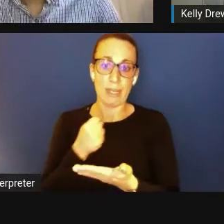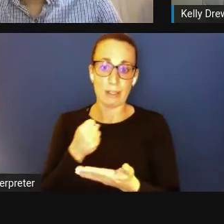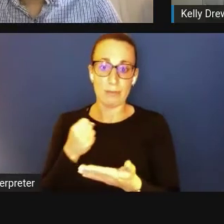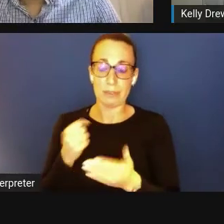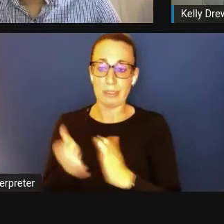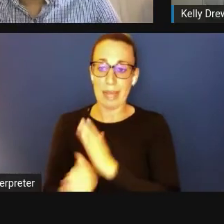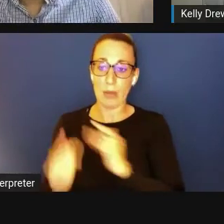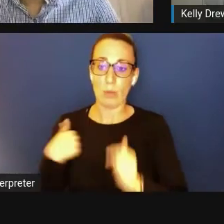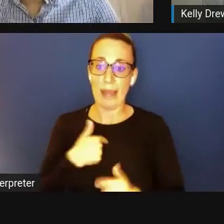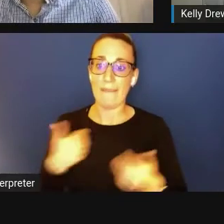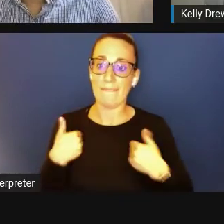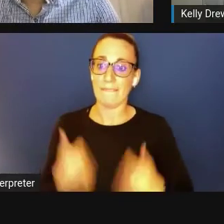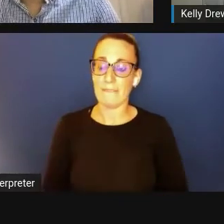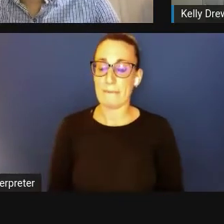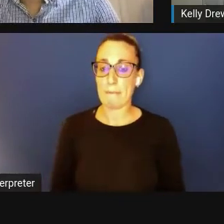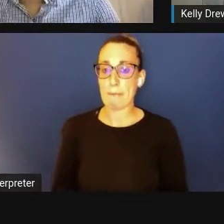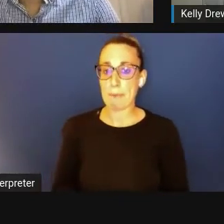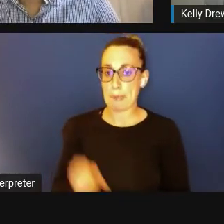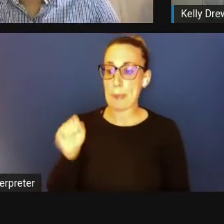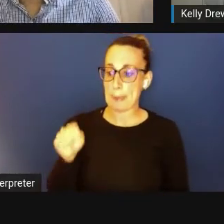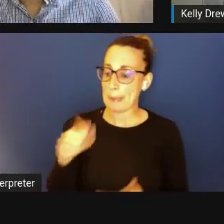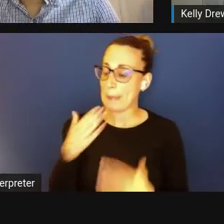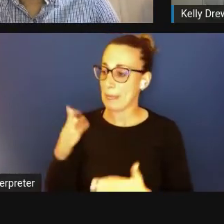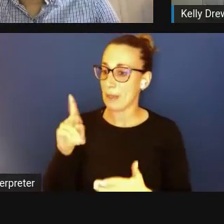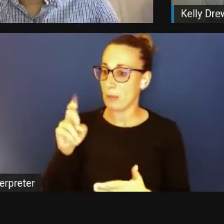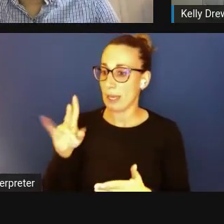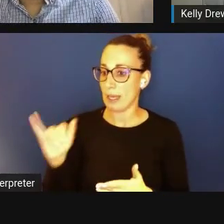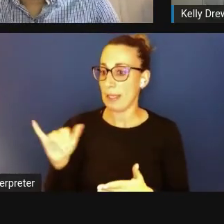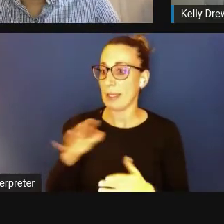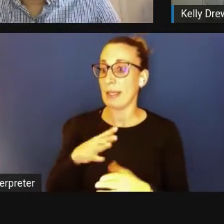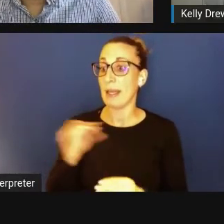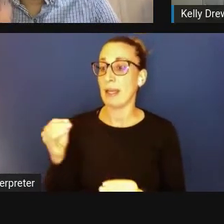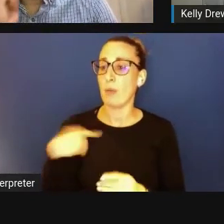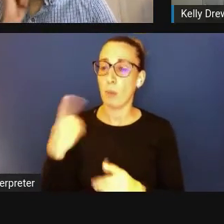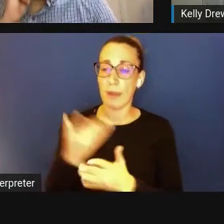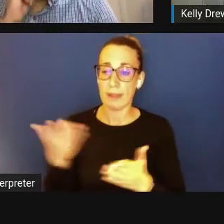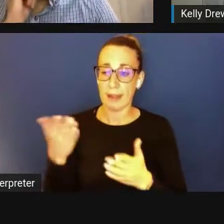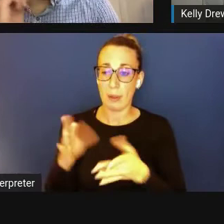Ashim Subedee: Thank you, Kelly. One thing I did want to mention is, you know, you pointed out